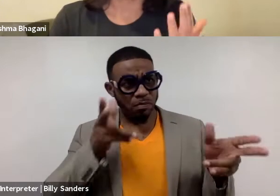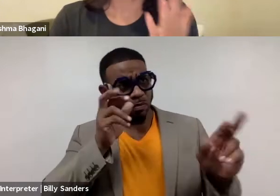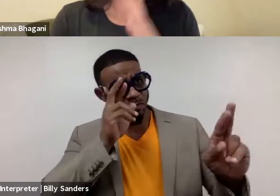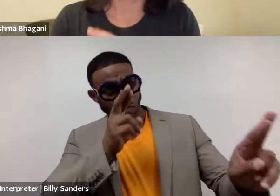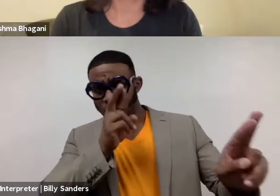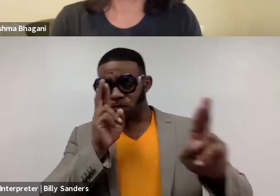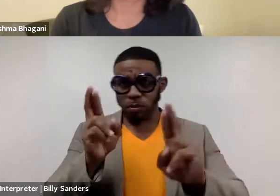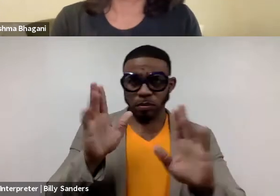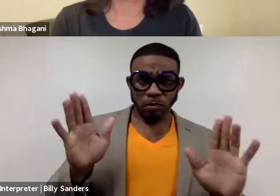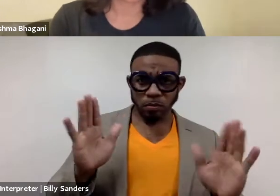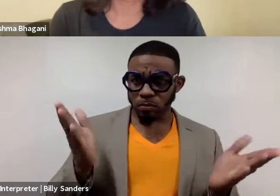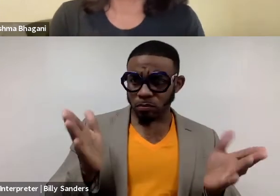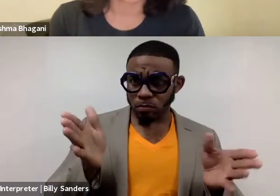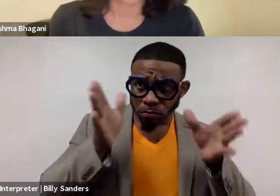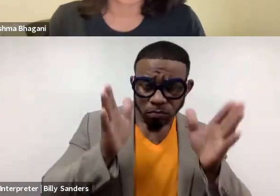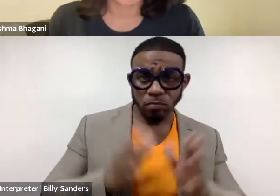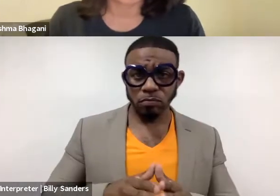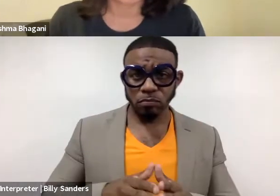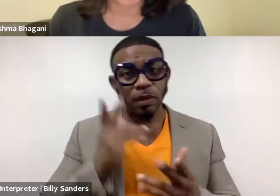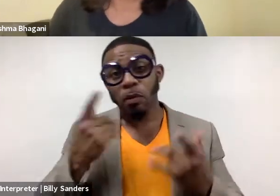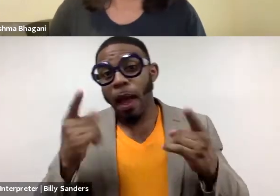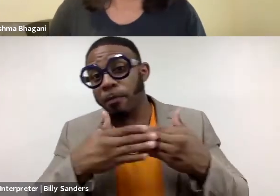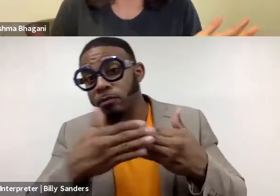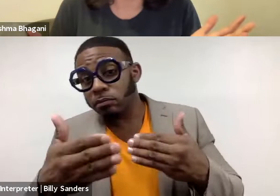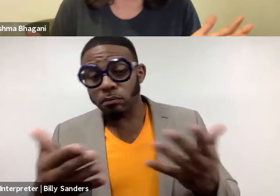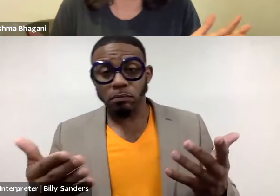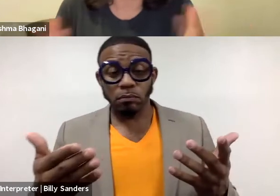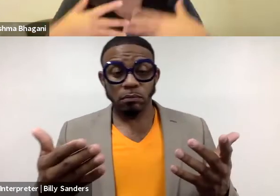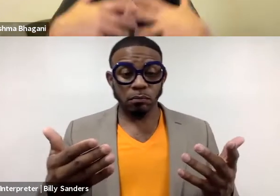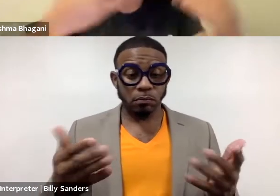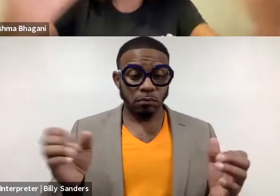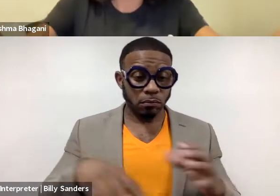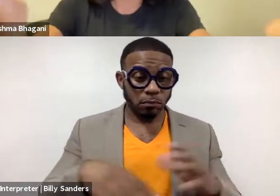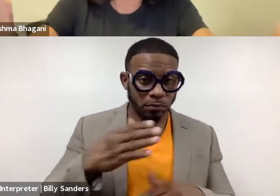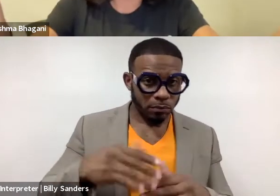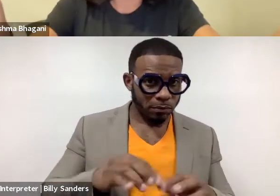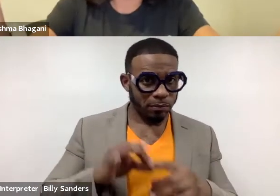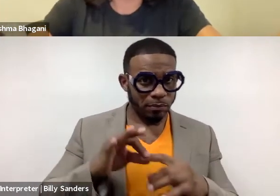and I'm here to listen and we'll see what happens. And nothing could come out of it, except that we have a relationship now.